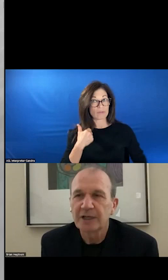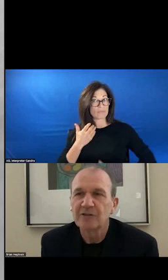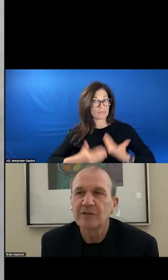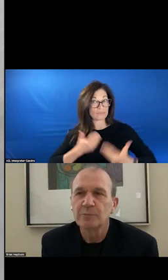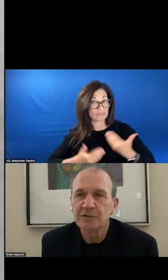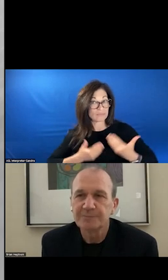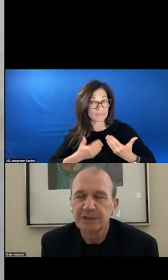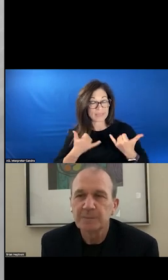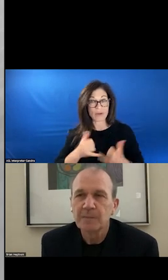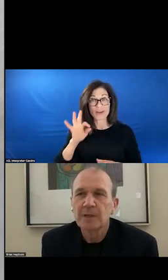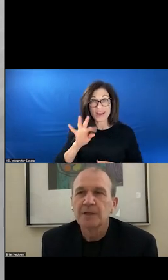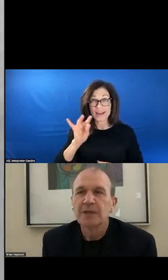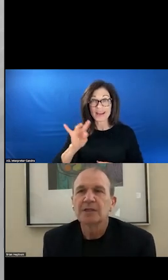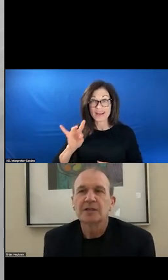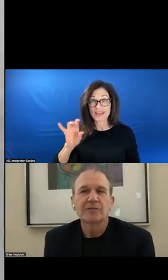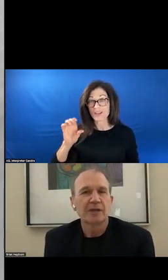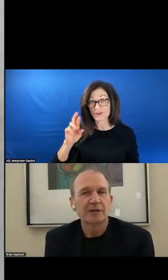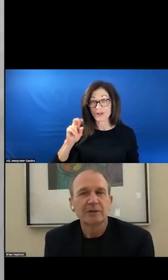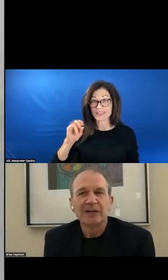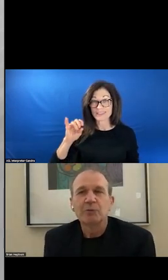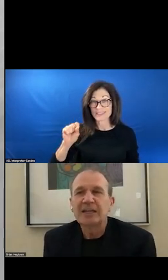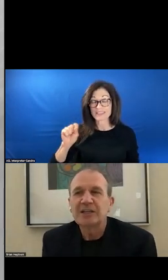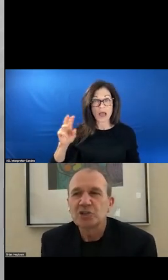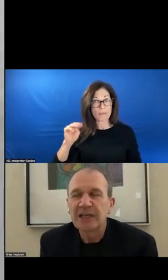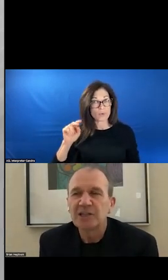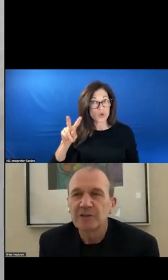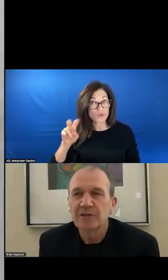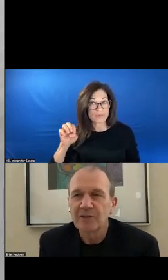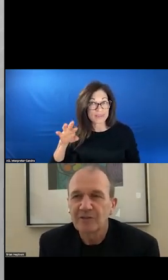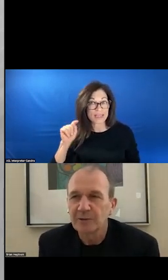CRISIS 988 MOVEMENT THAT IS READY TO CHANGE THE SYSTEM.